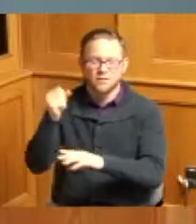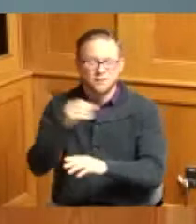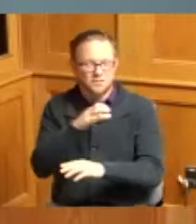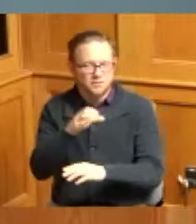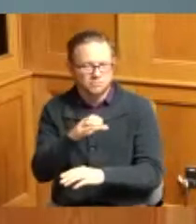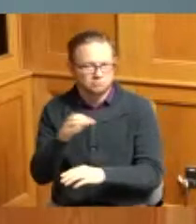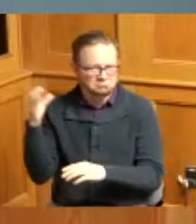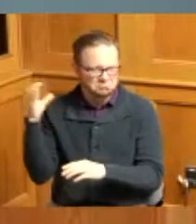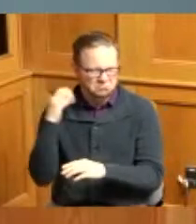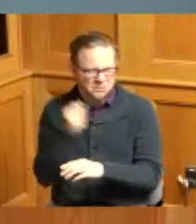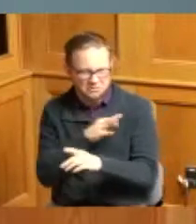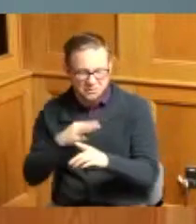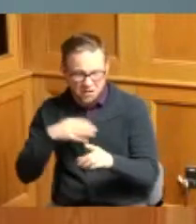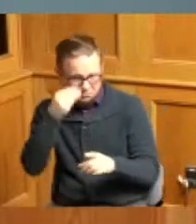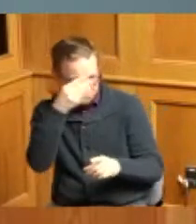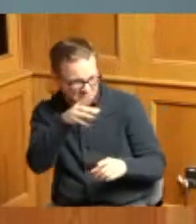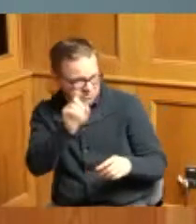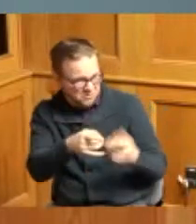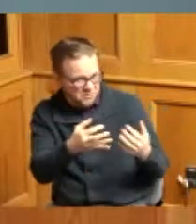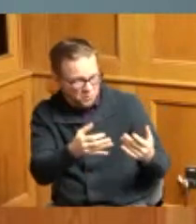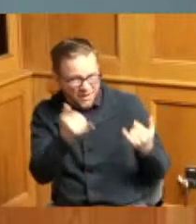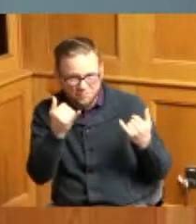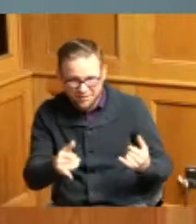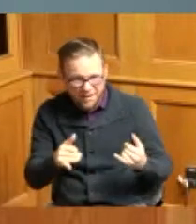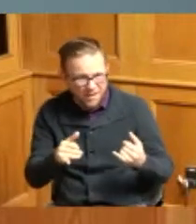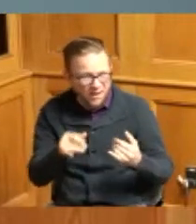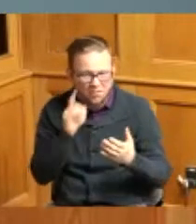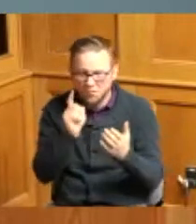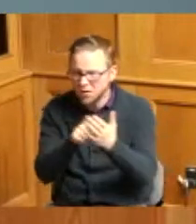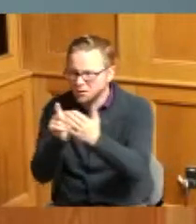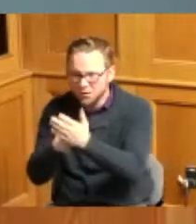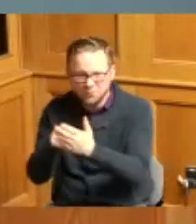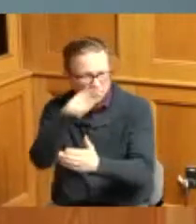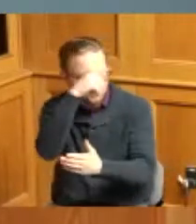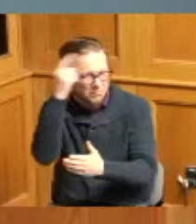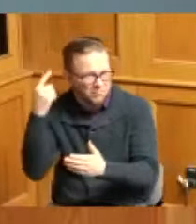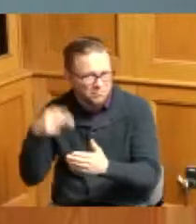wait because we're in the middle of acknowledging other like black history month and things like